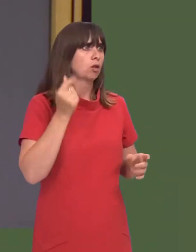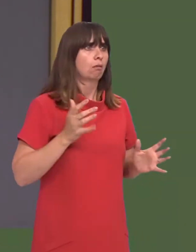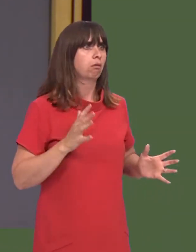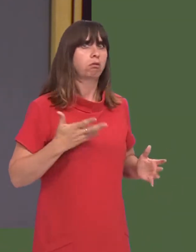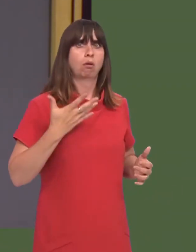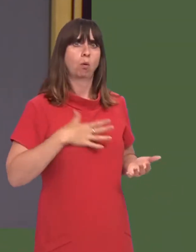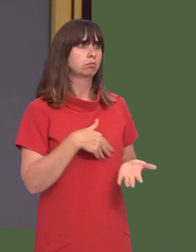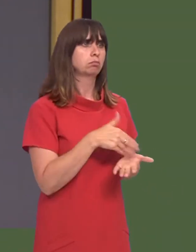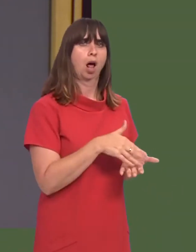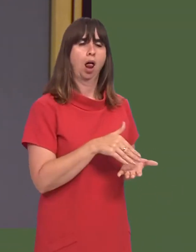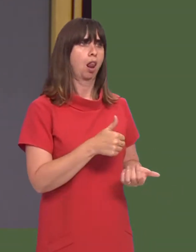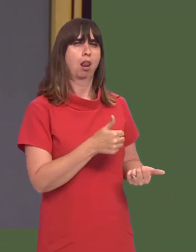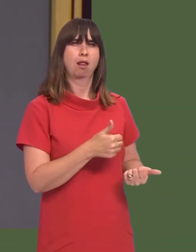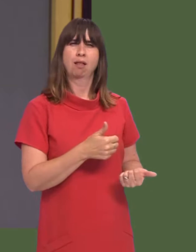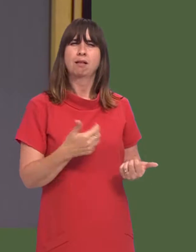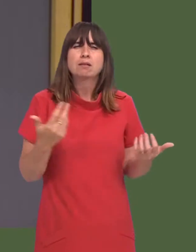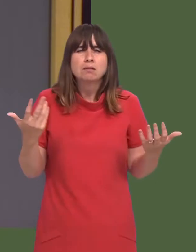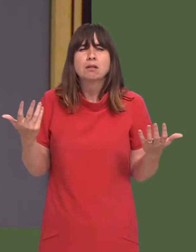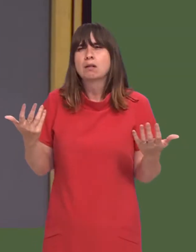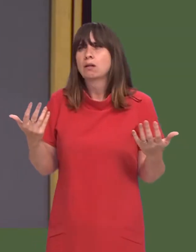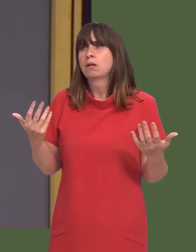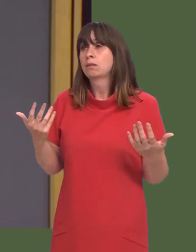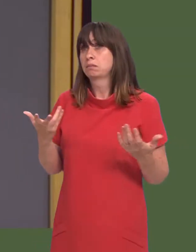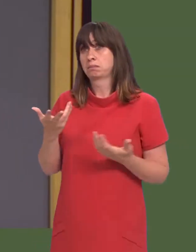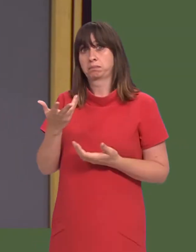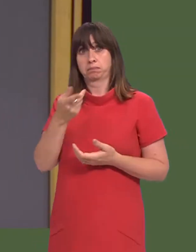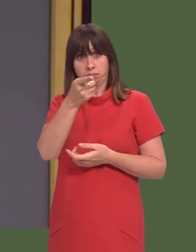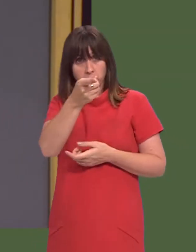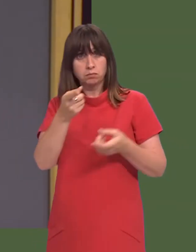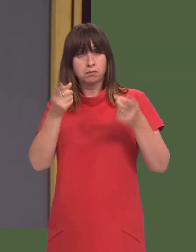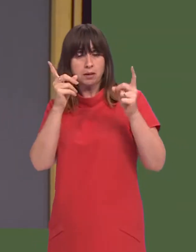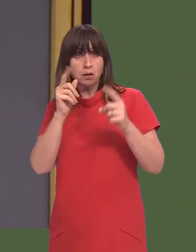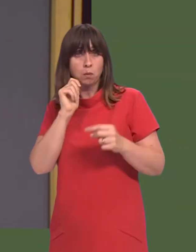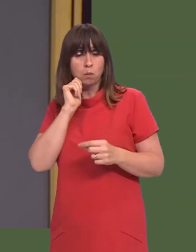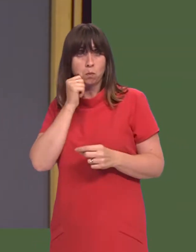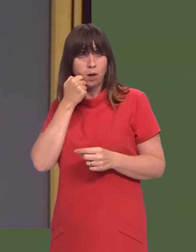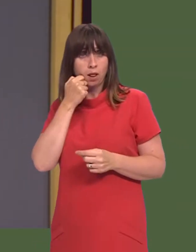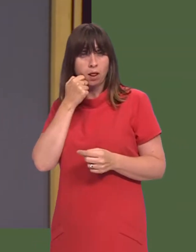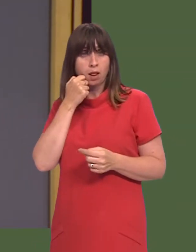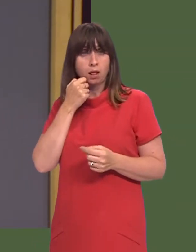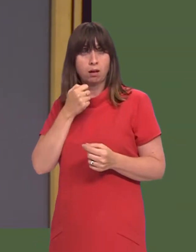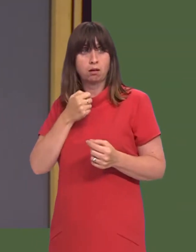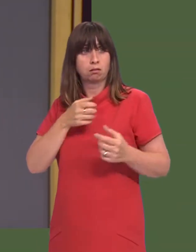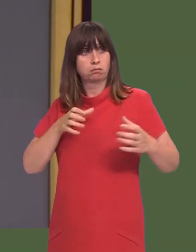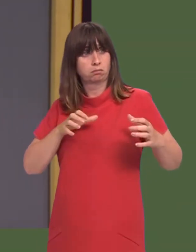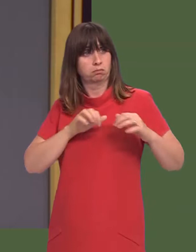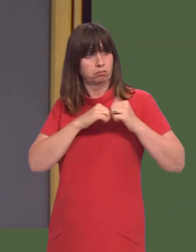Therefore, Iím asking the First Minister whether he will take steps, along with his